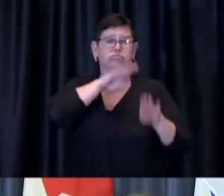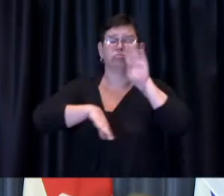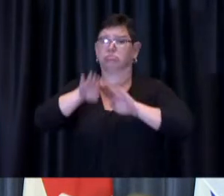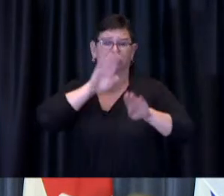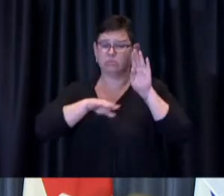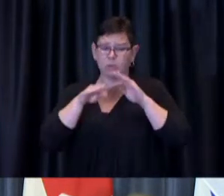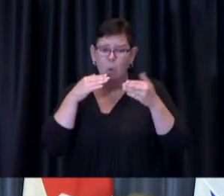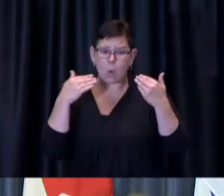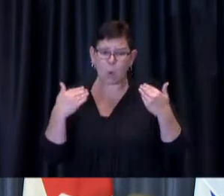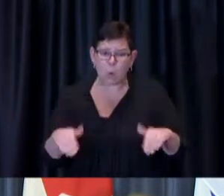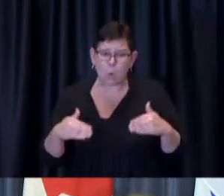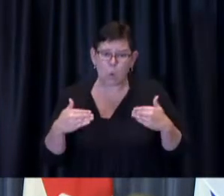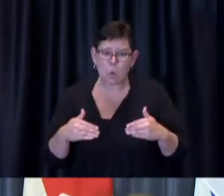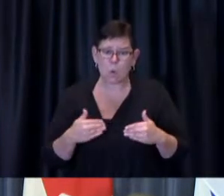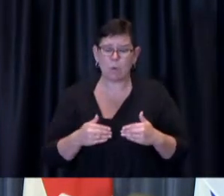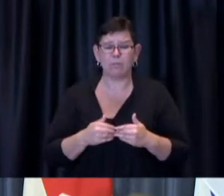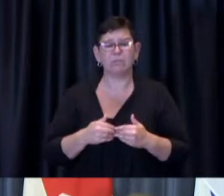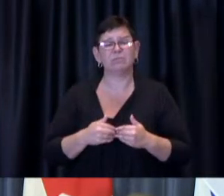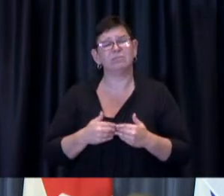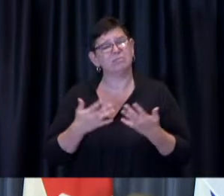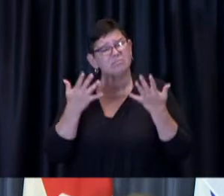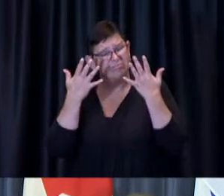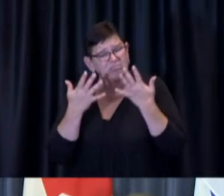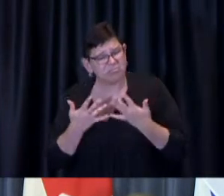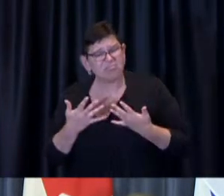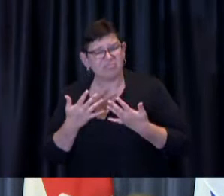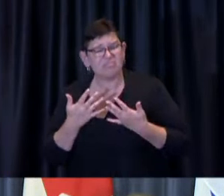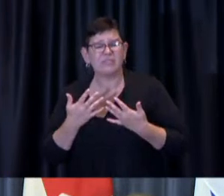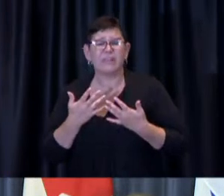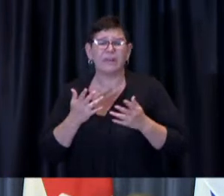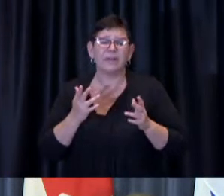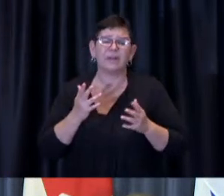unfortunately getting to a vaccination clinic may not be at the top of their list